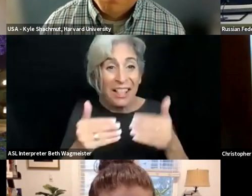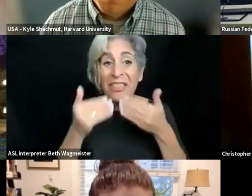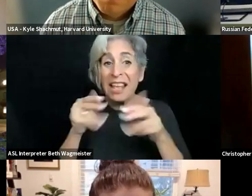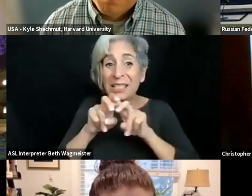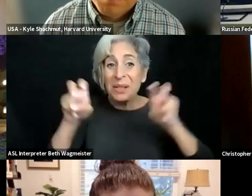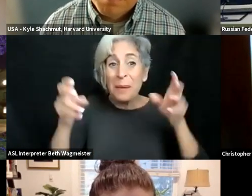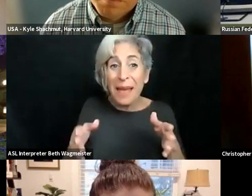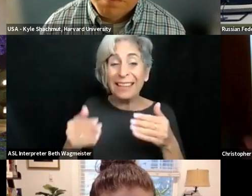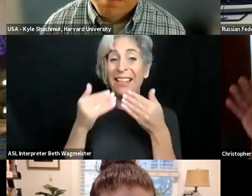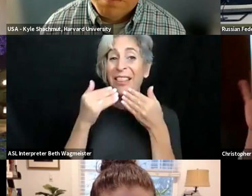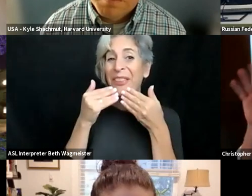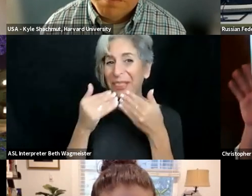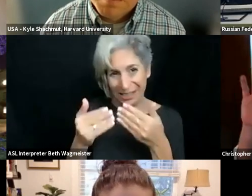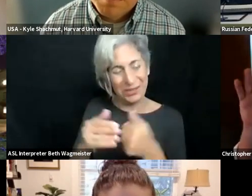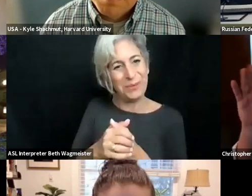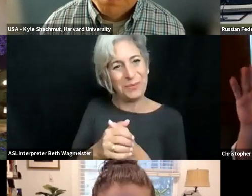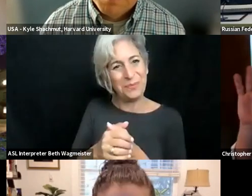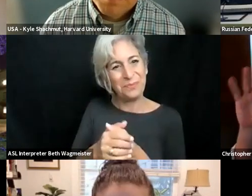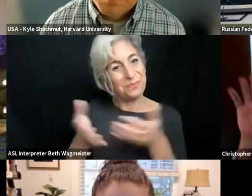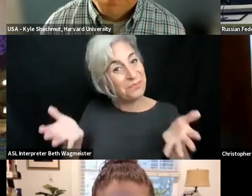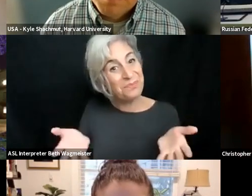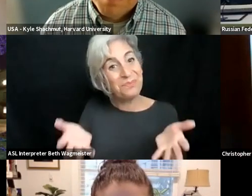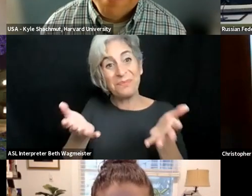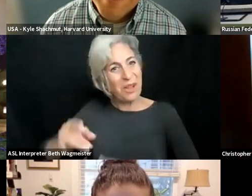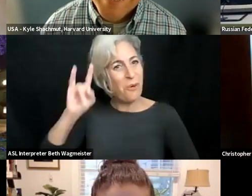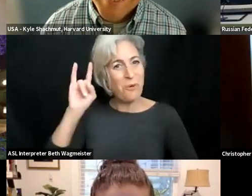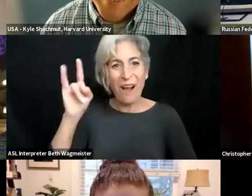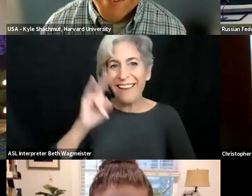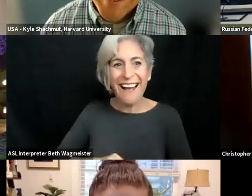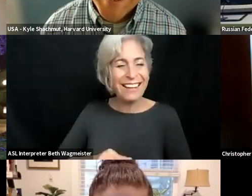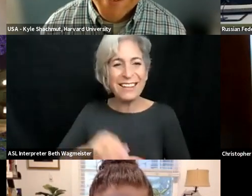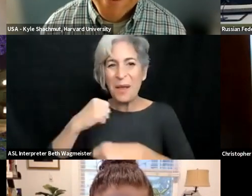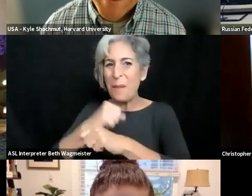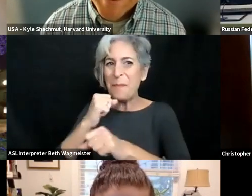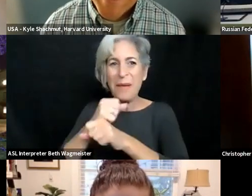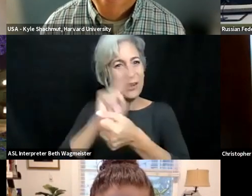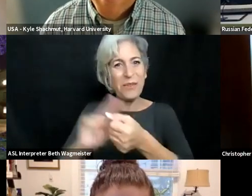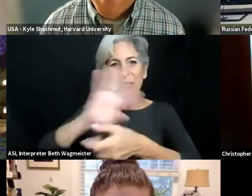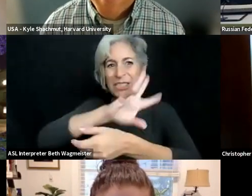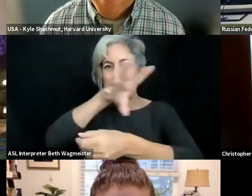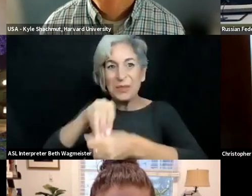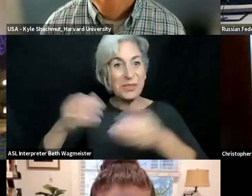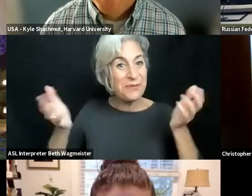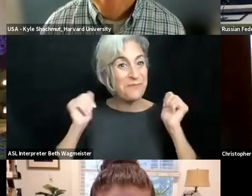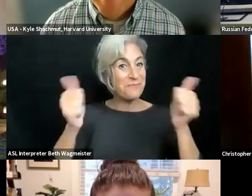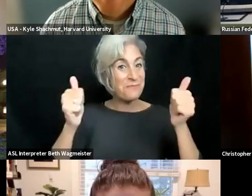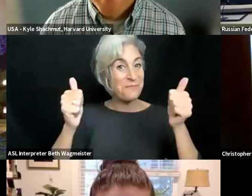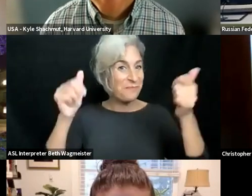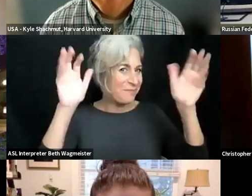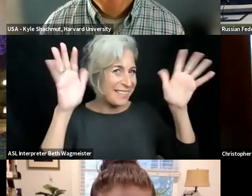more inclusive field. Thank you very much for your attention. Thanks to the panelists, and let's